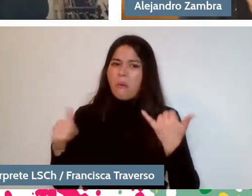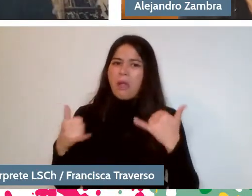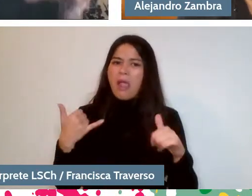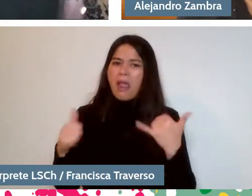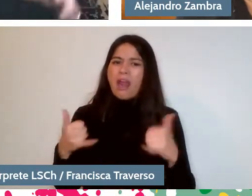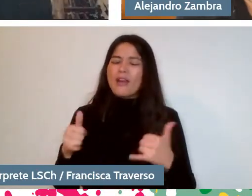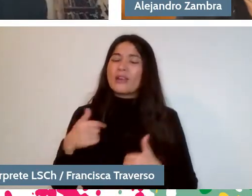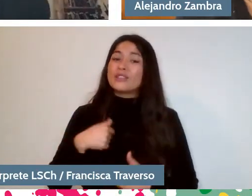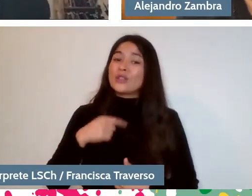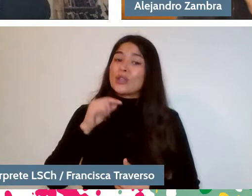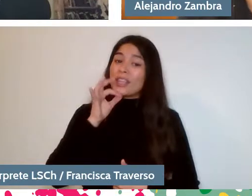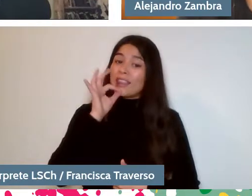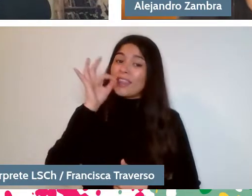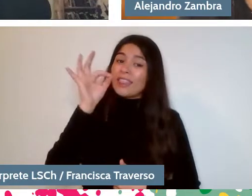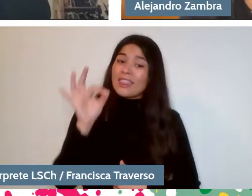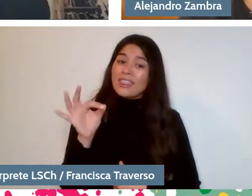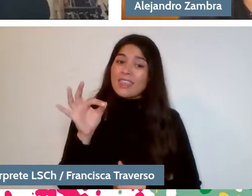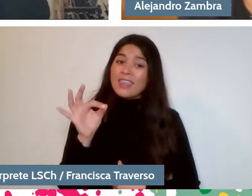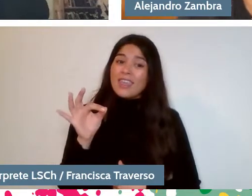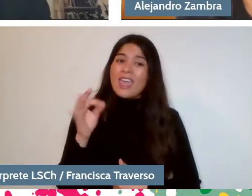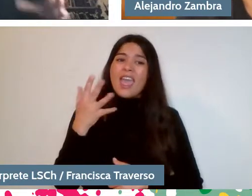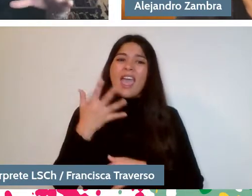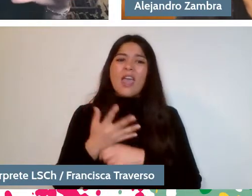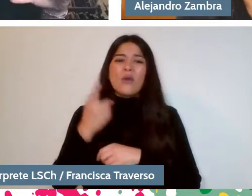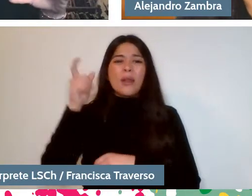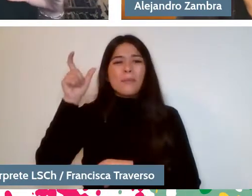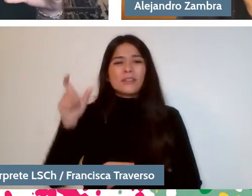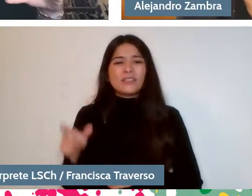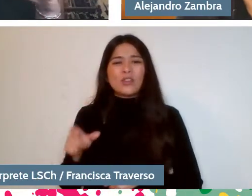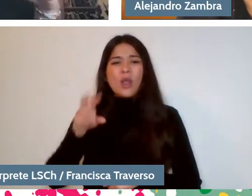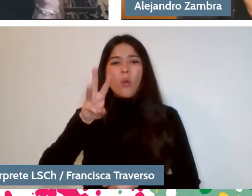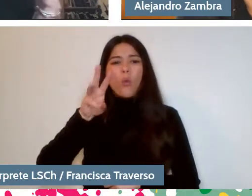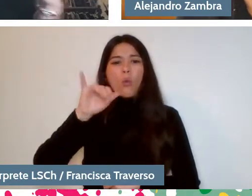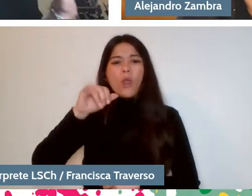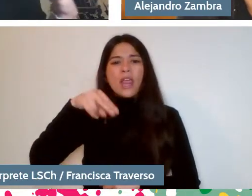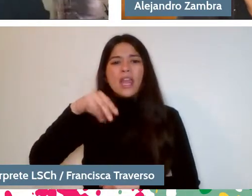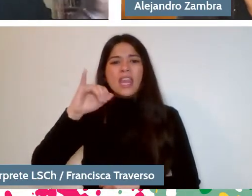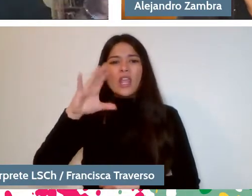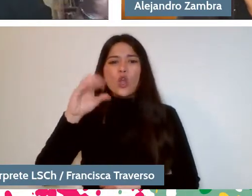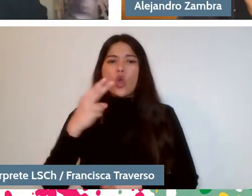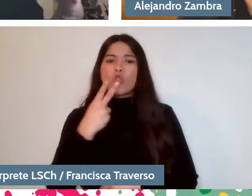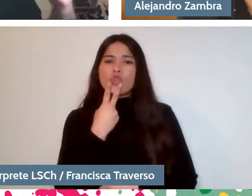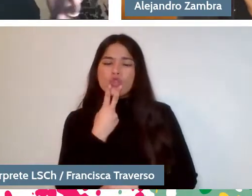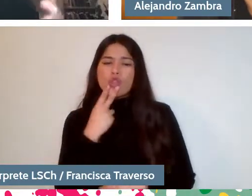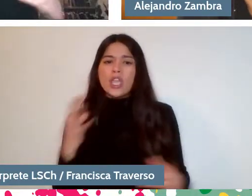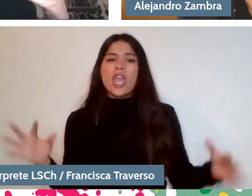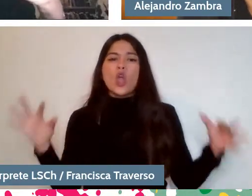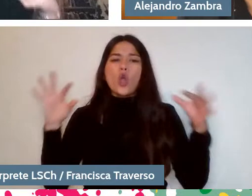There is a psychoanalyst, Winnicott, who speaks of connecting the creating or creative experience with game.